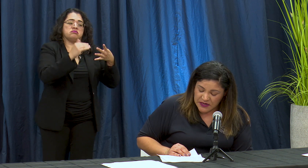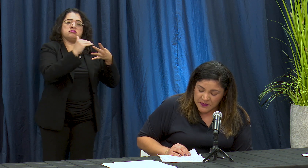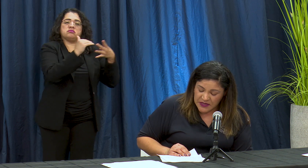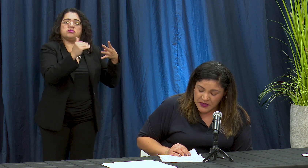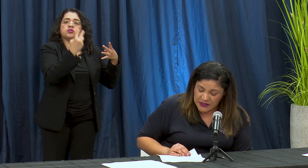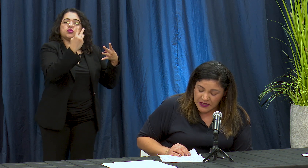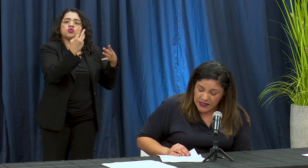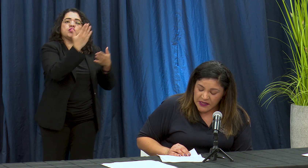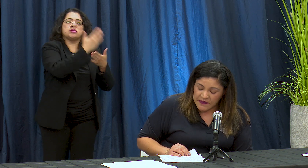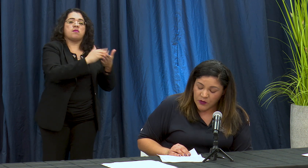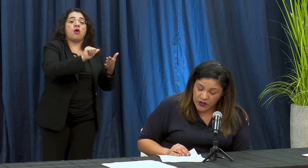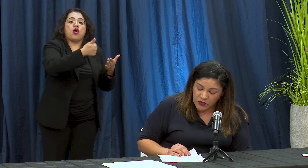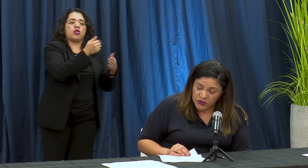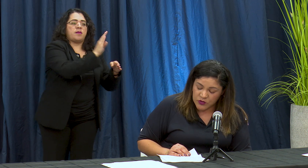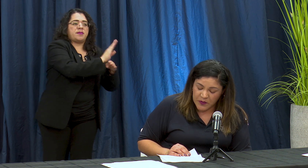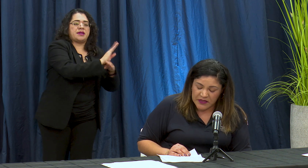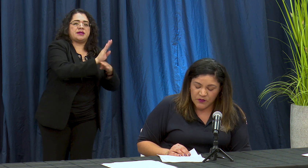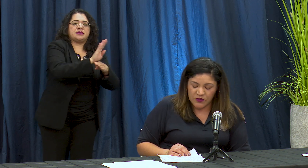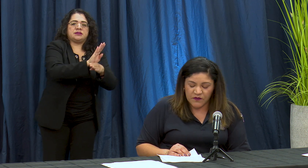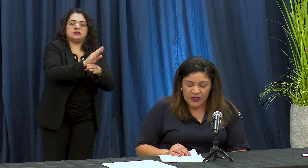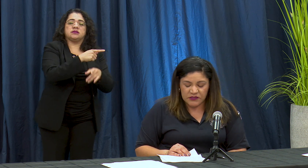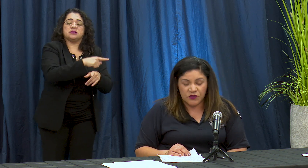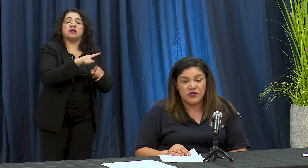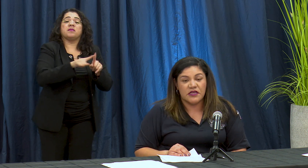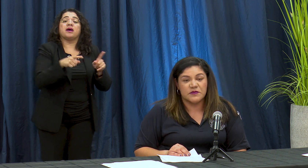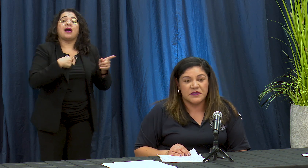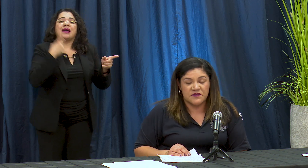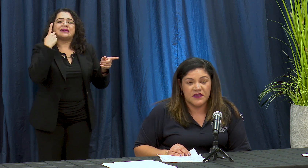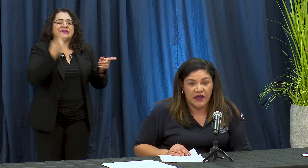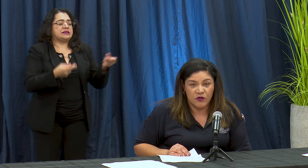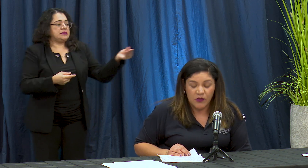rápida mente de acuerdo con su planned a modification especific odd